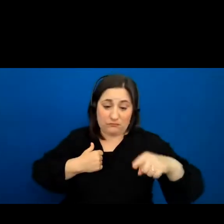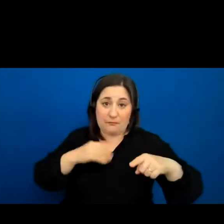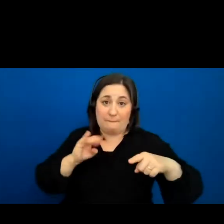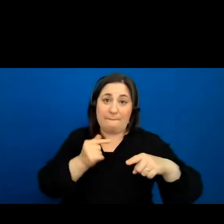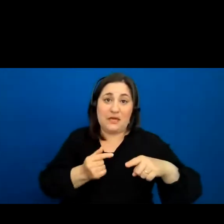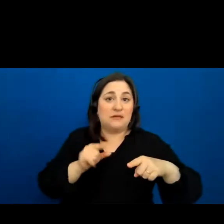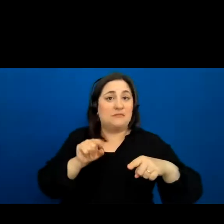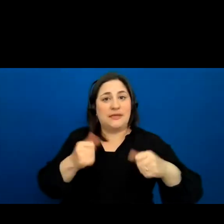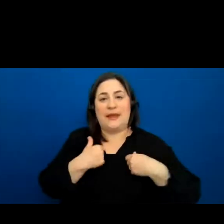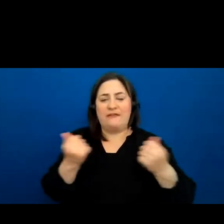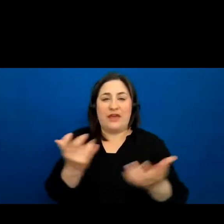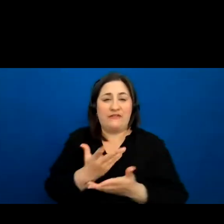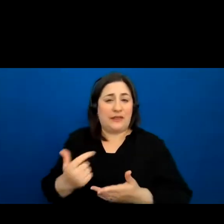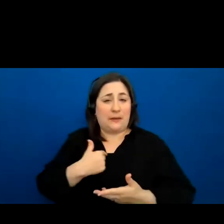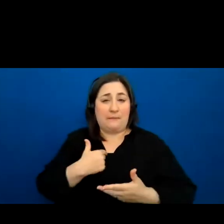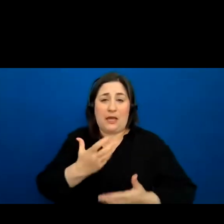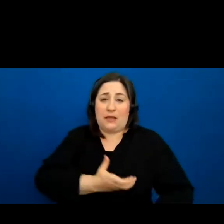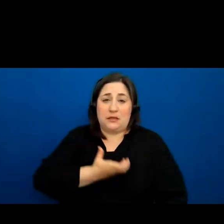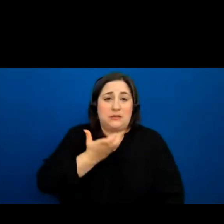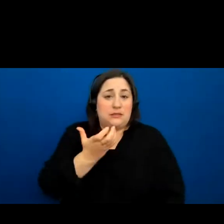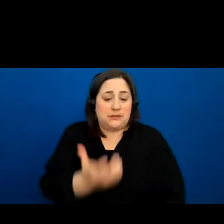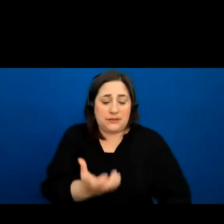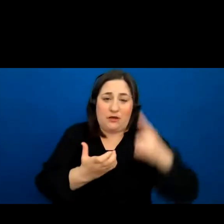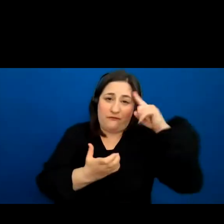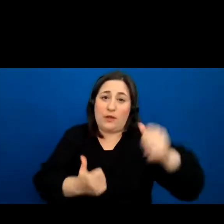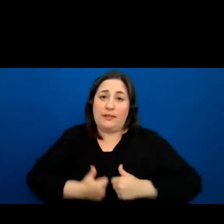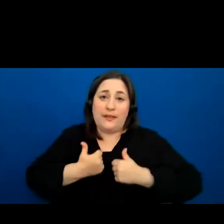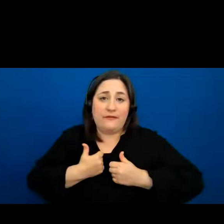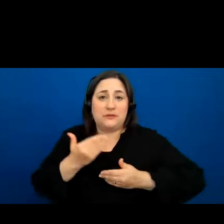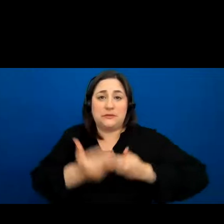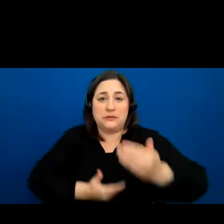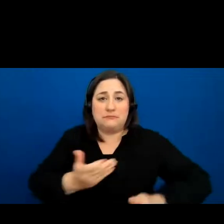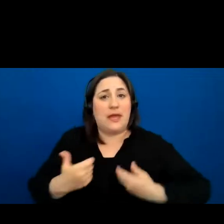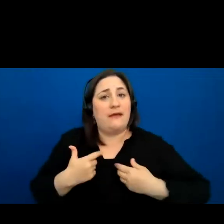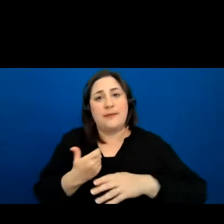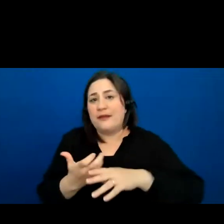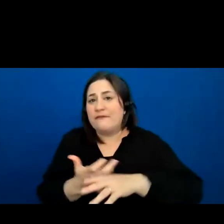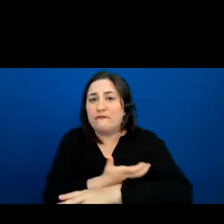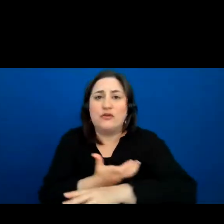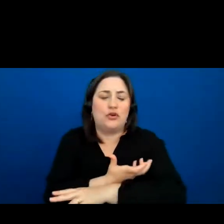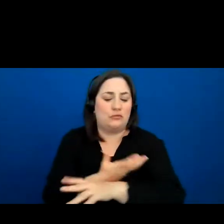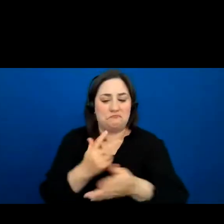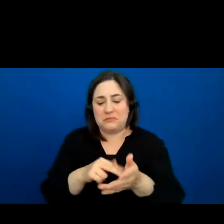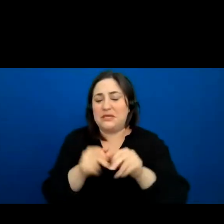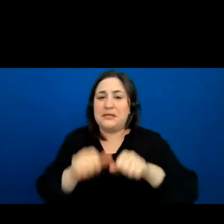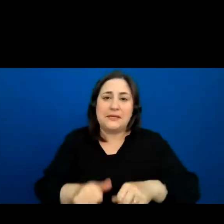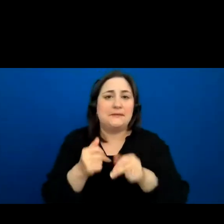I am to live, to move on. It can have my fur to keep itself warm, it can have my meat to eat,